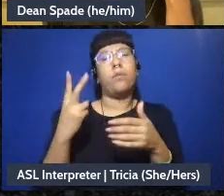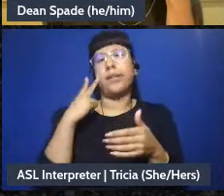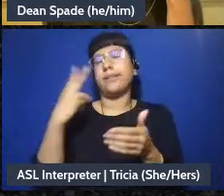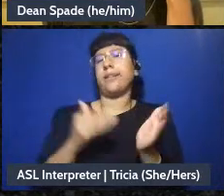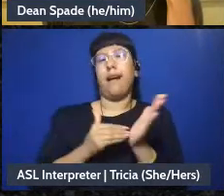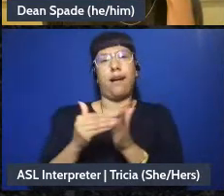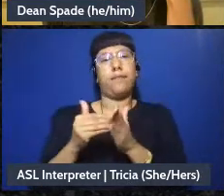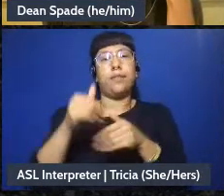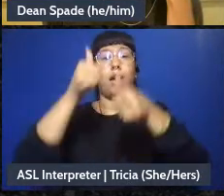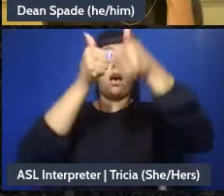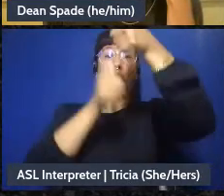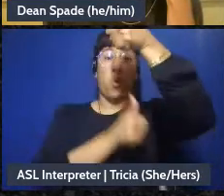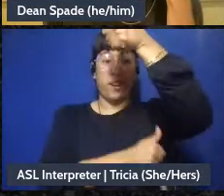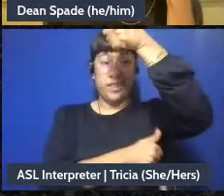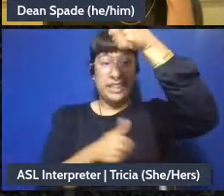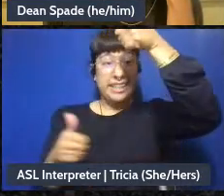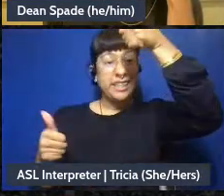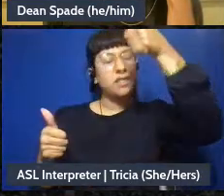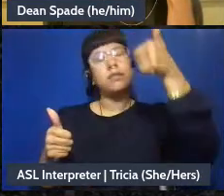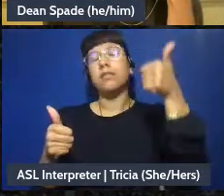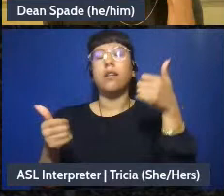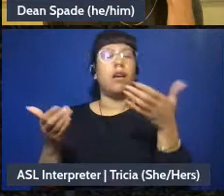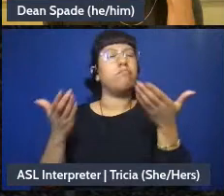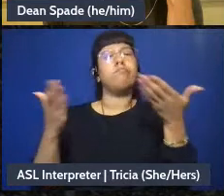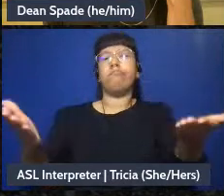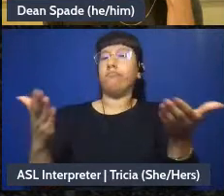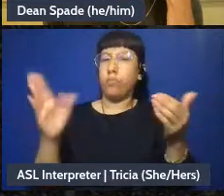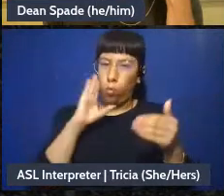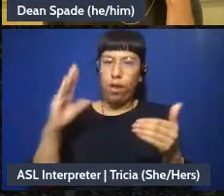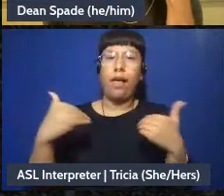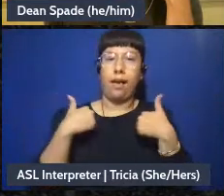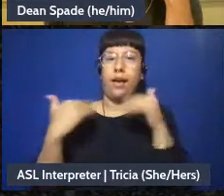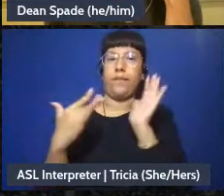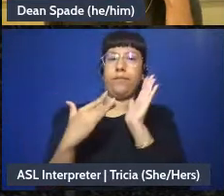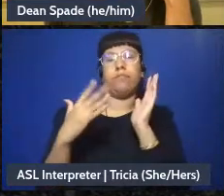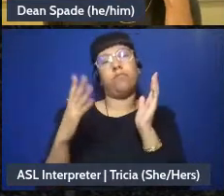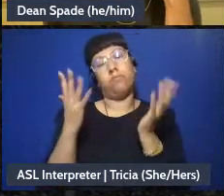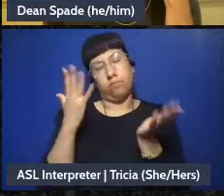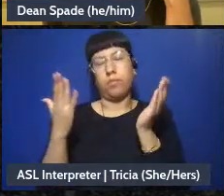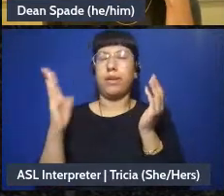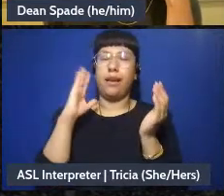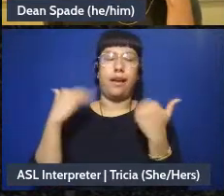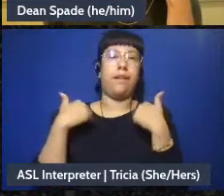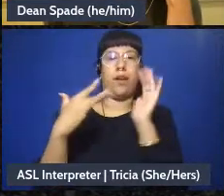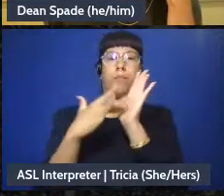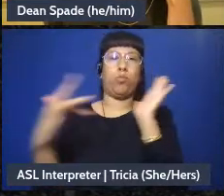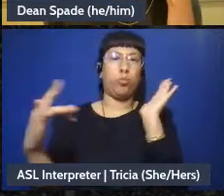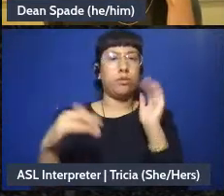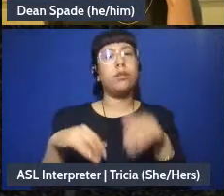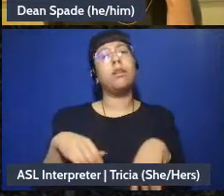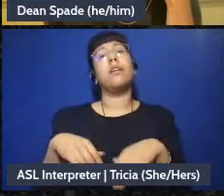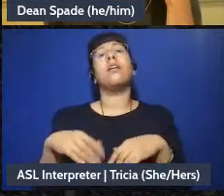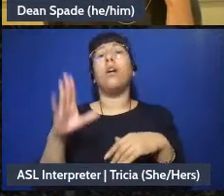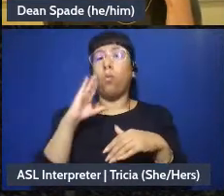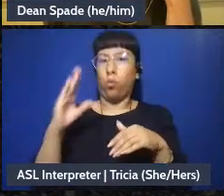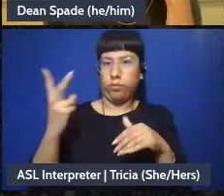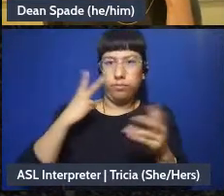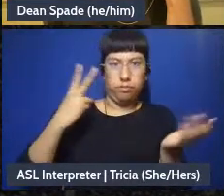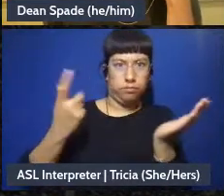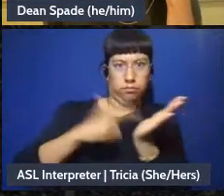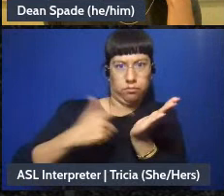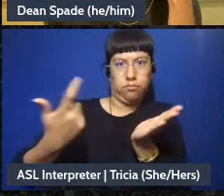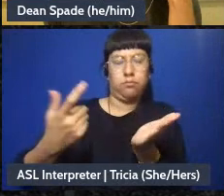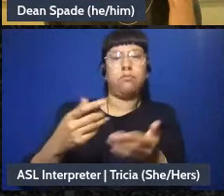hierarchies invite abuse and that we see that they reproduce racism, sexism, ableism, ageism,